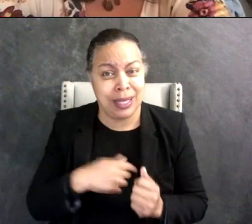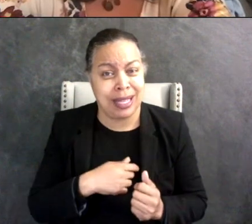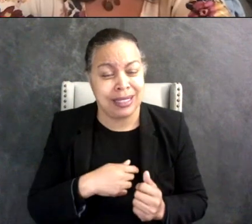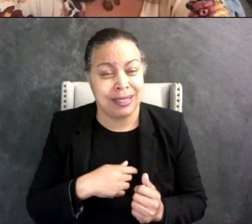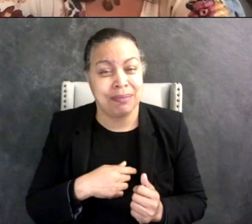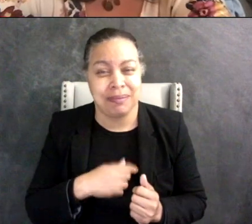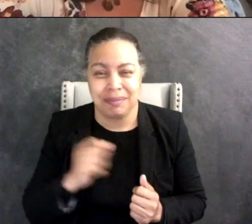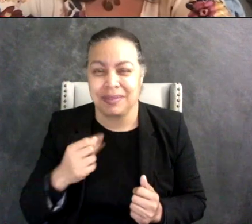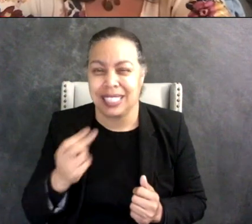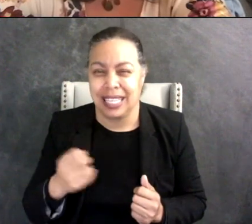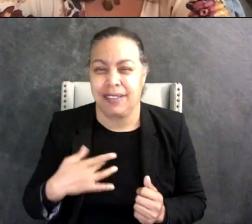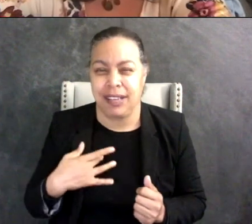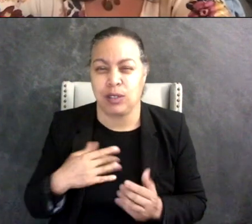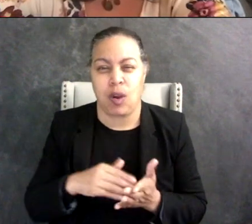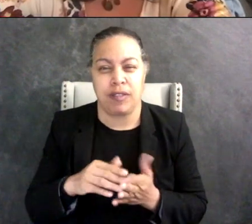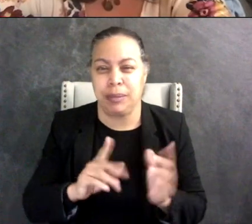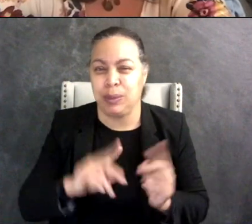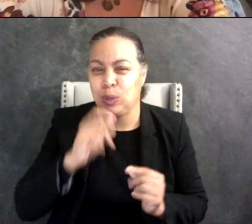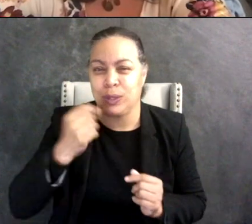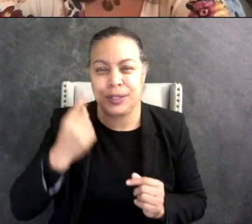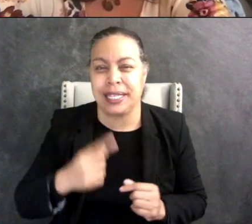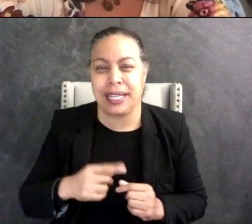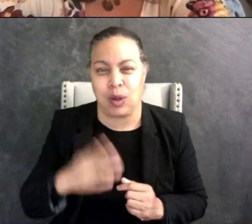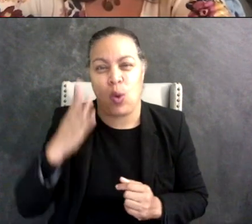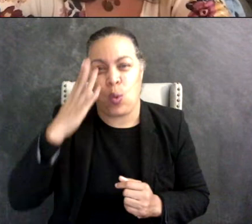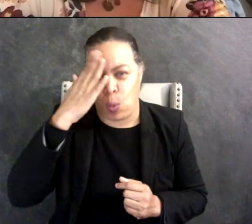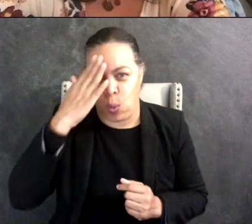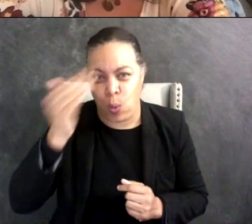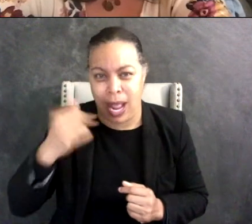a lot of time that people don't understand why he uses the screen as much as he does,